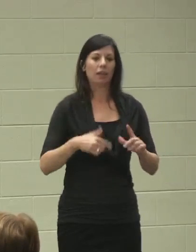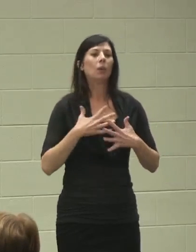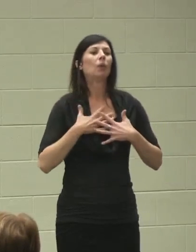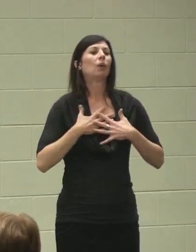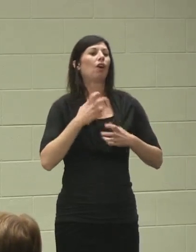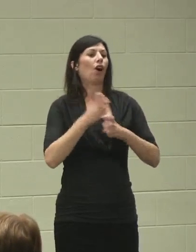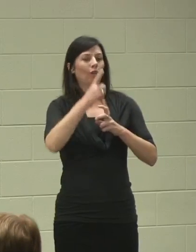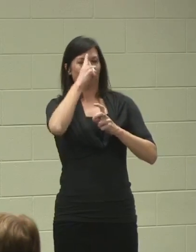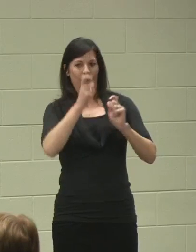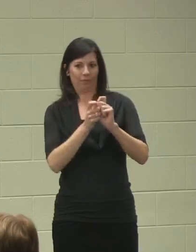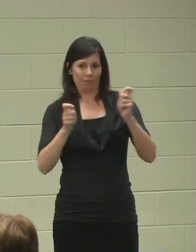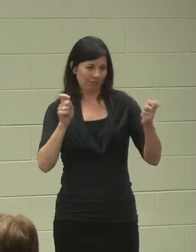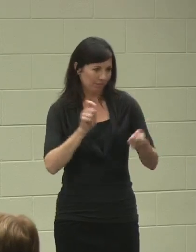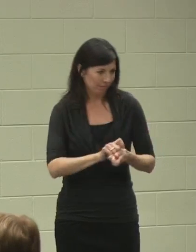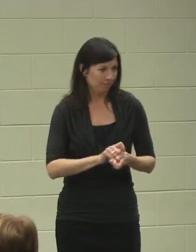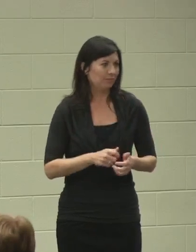on where you kid's going go.